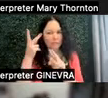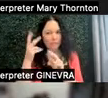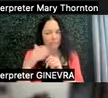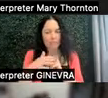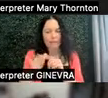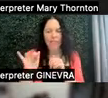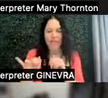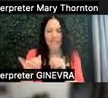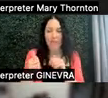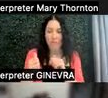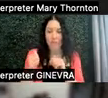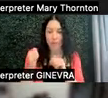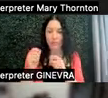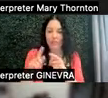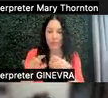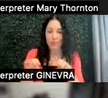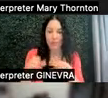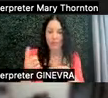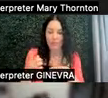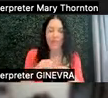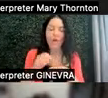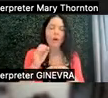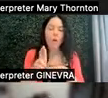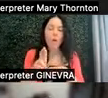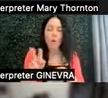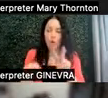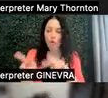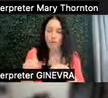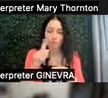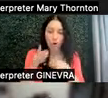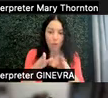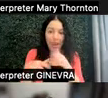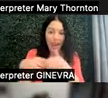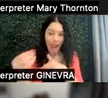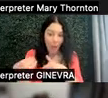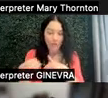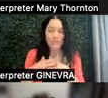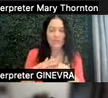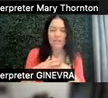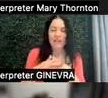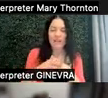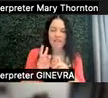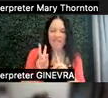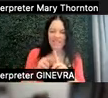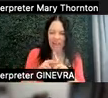refusing to do something. Or looking for a way out of assignments, of activities,